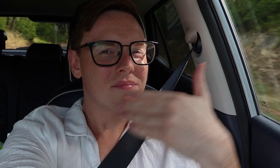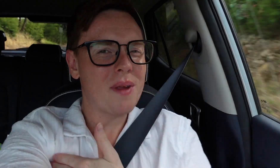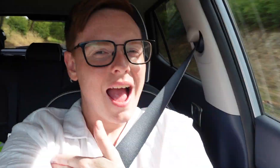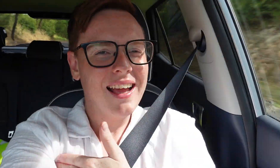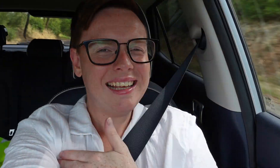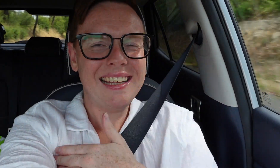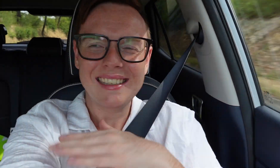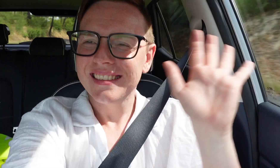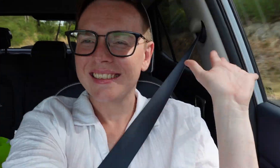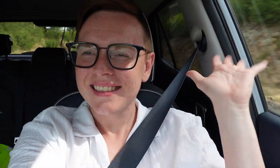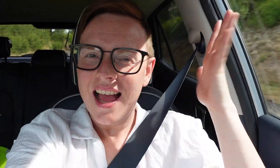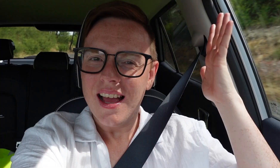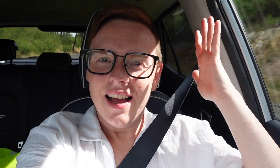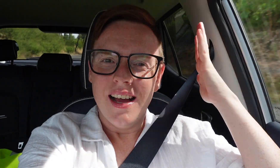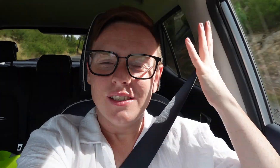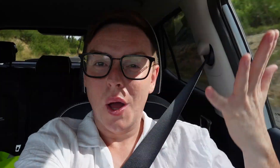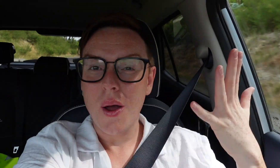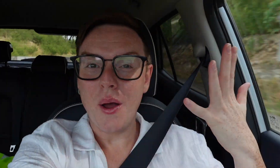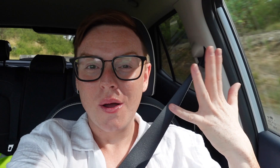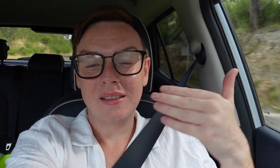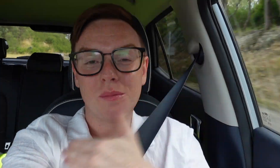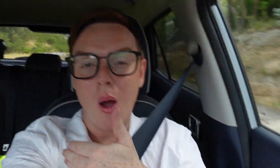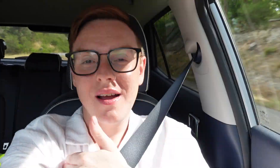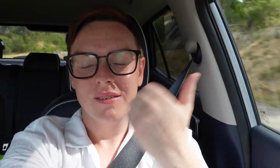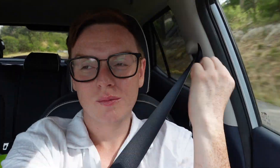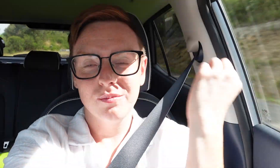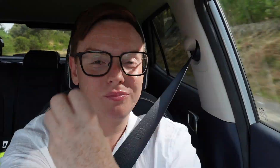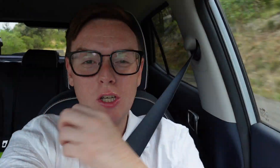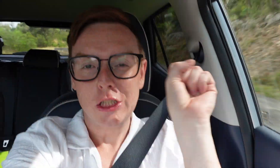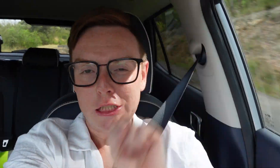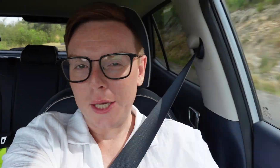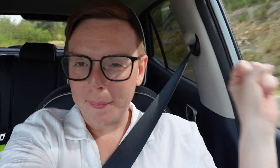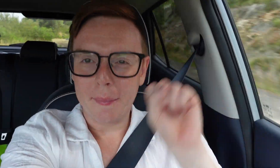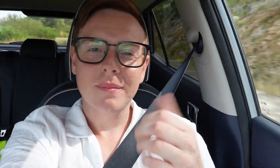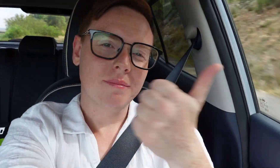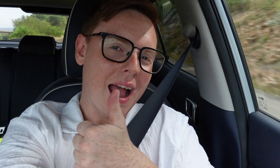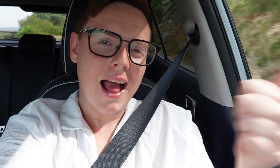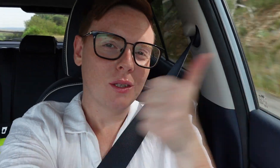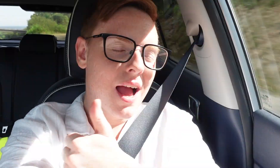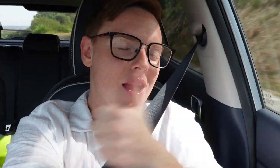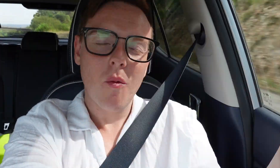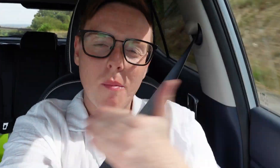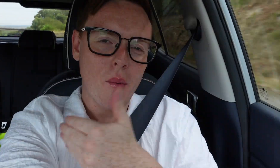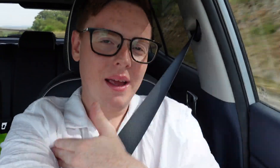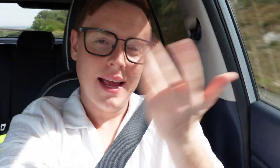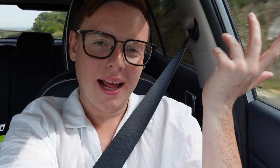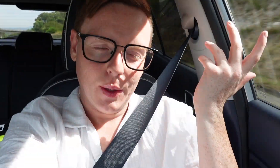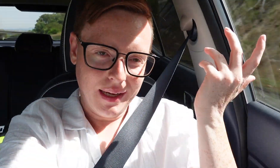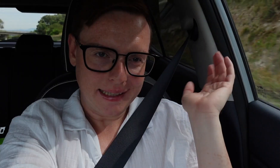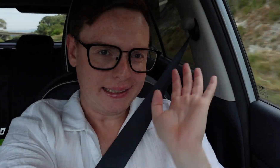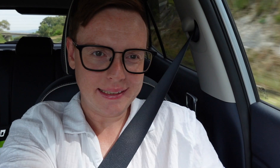Good morning! This morning I went to the gym. You know my usual morning routine, anyway.